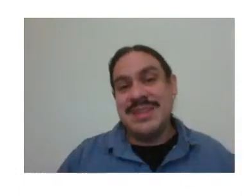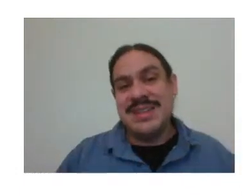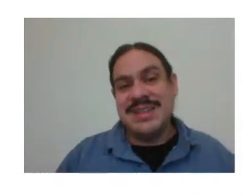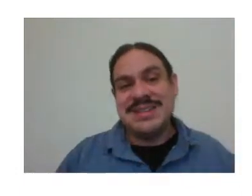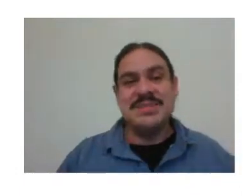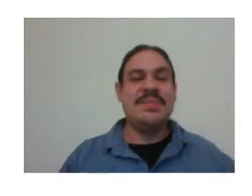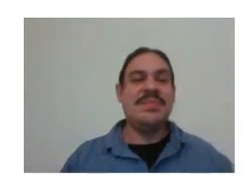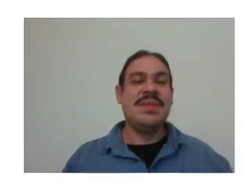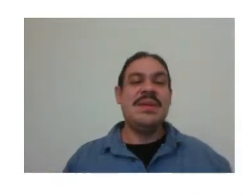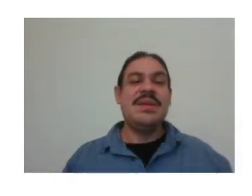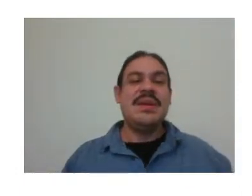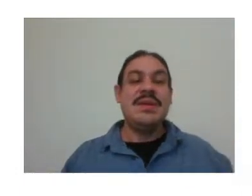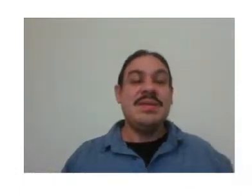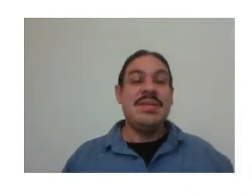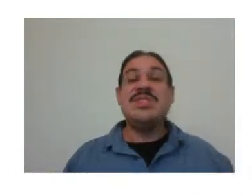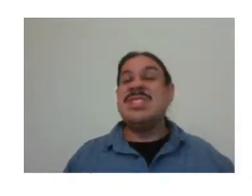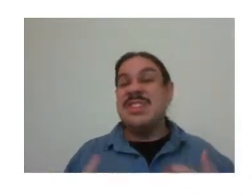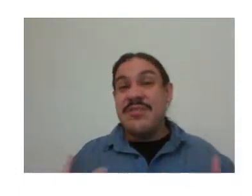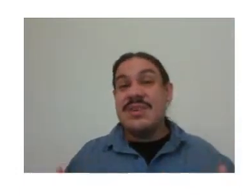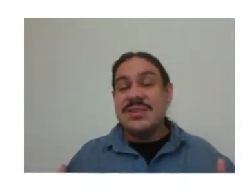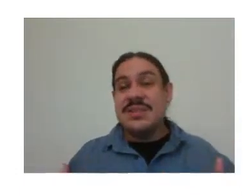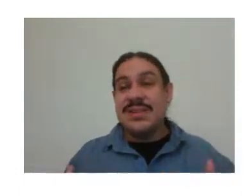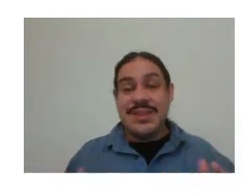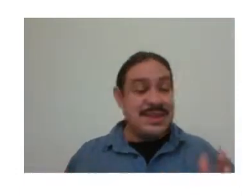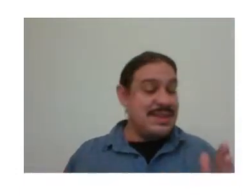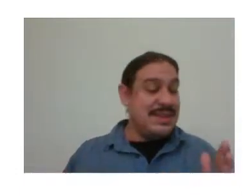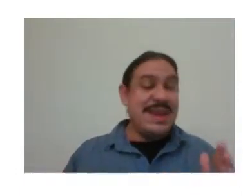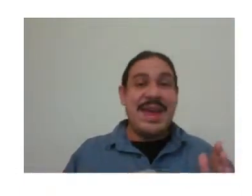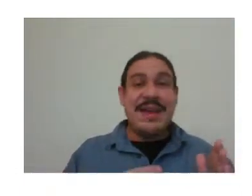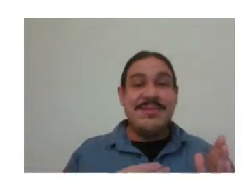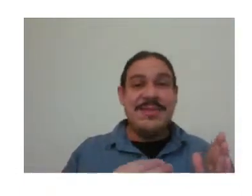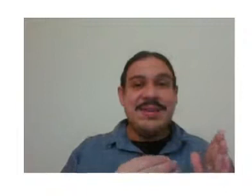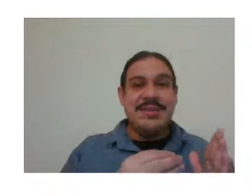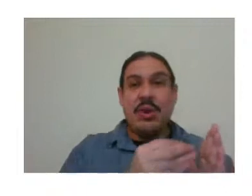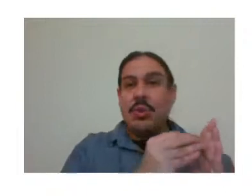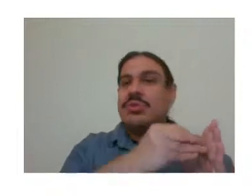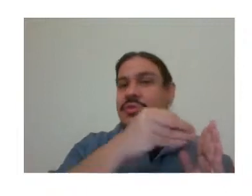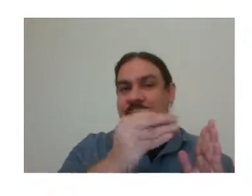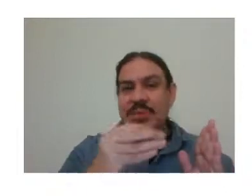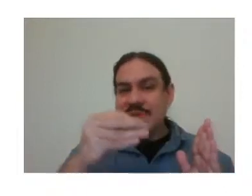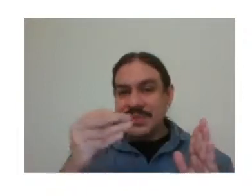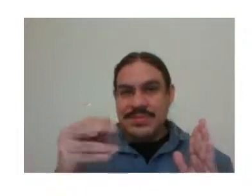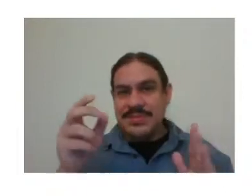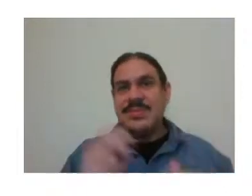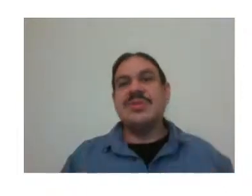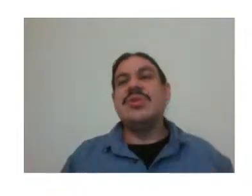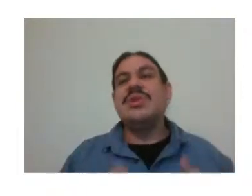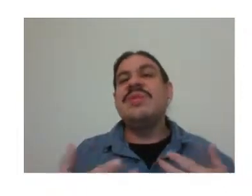the ideas. They're different in that they have their own grammars. They're human